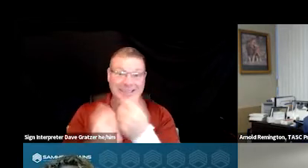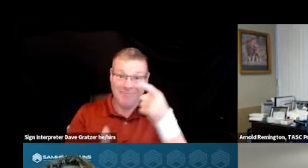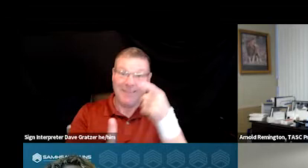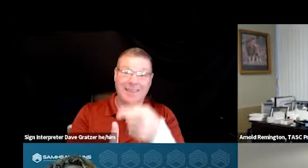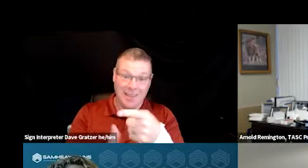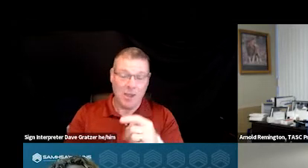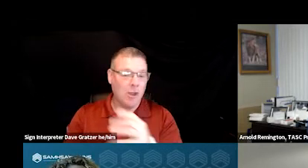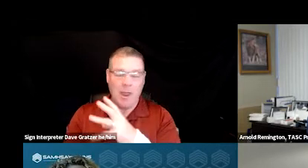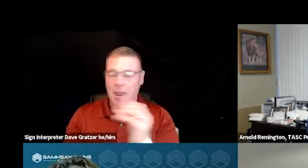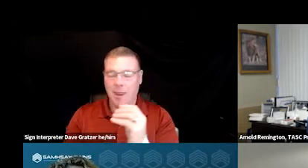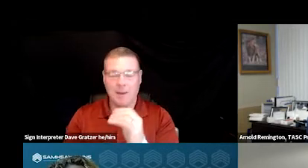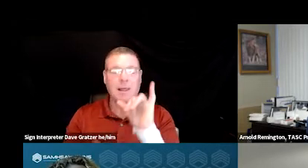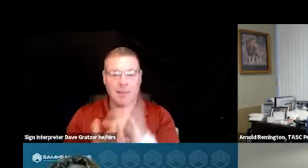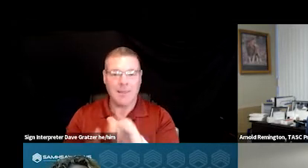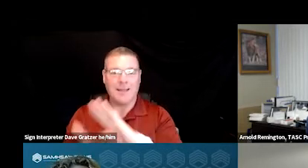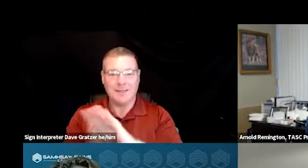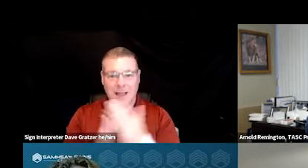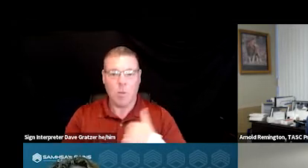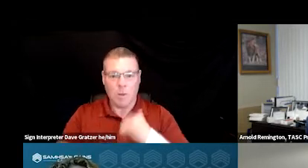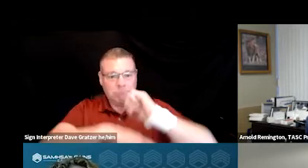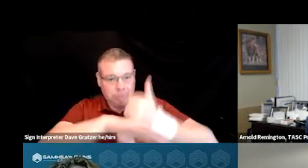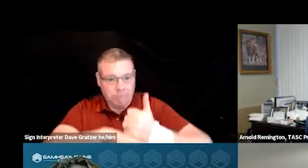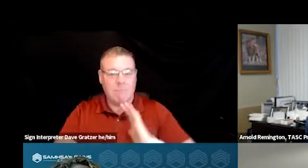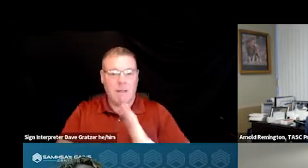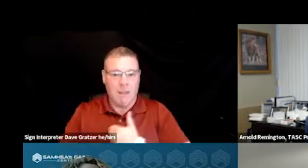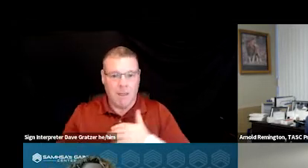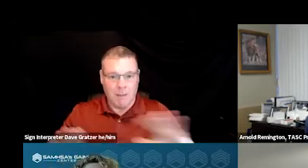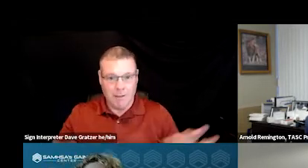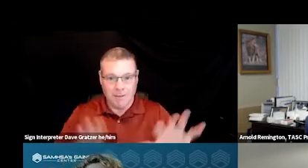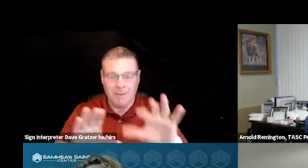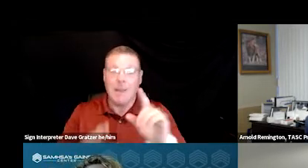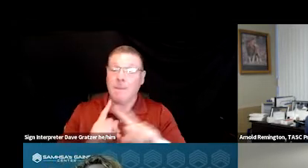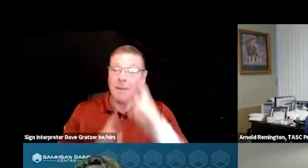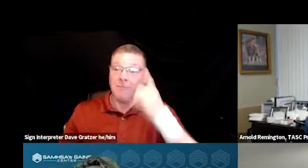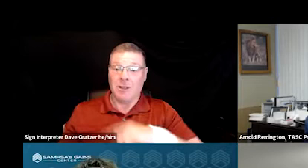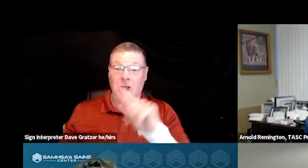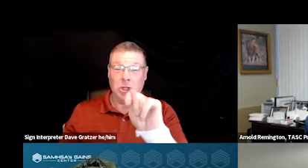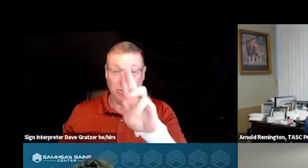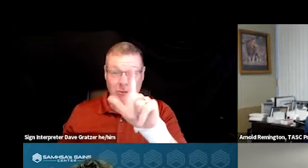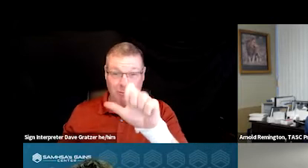And that is how we informed our particular practice, but for us in Tulsa, the way that this helps us